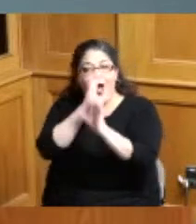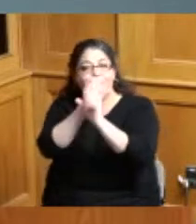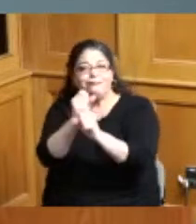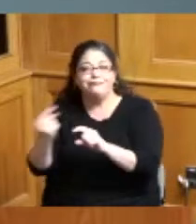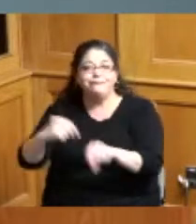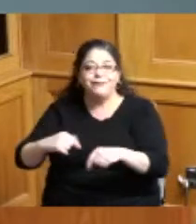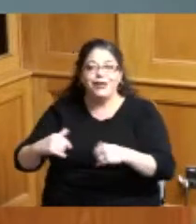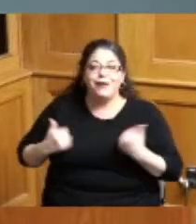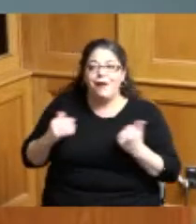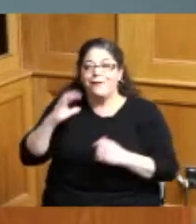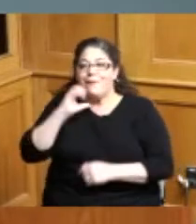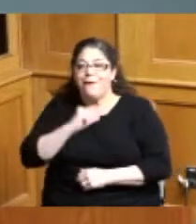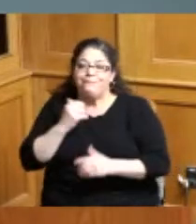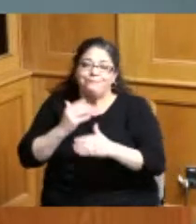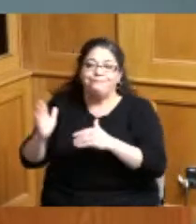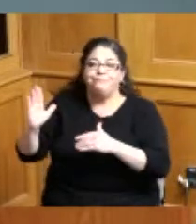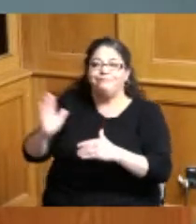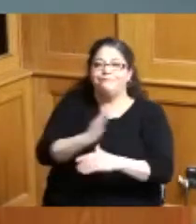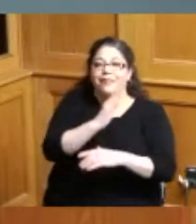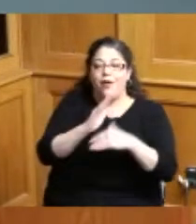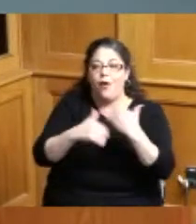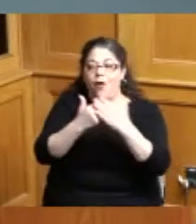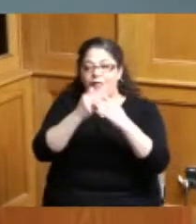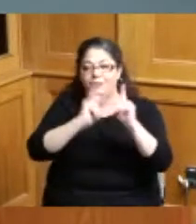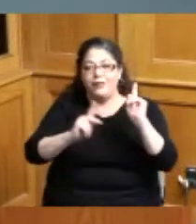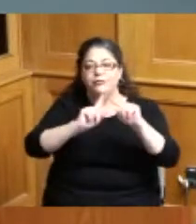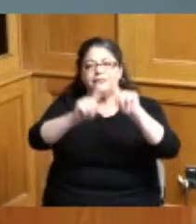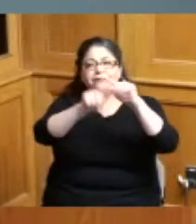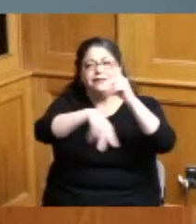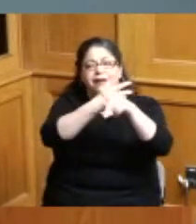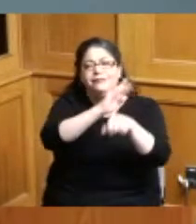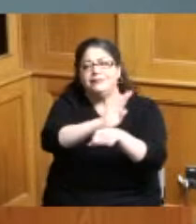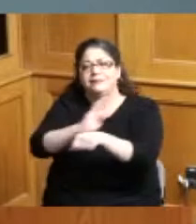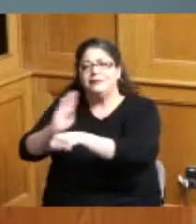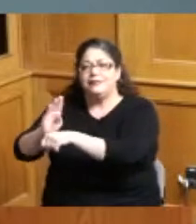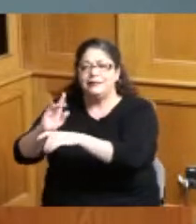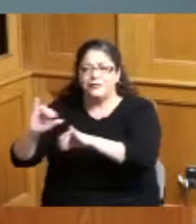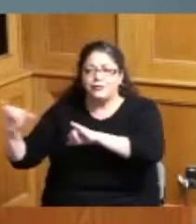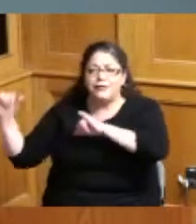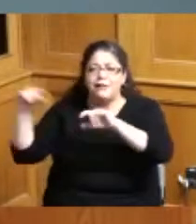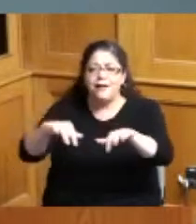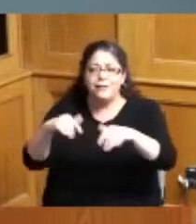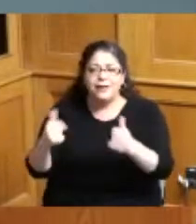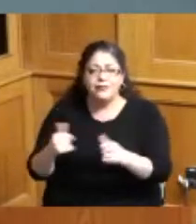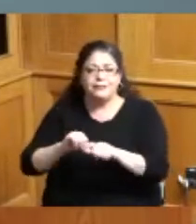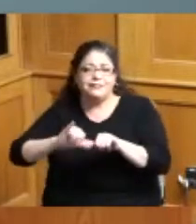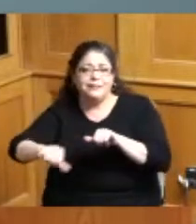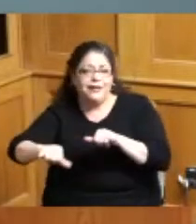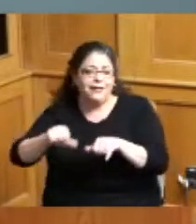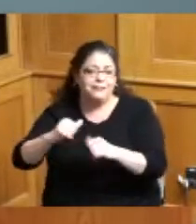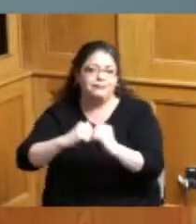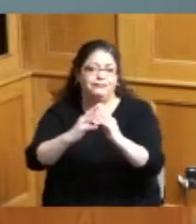no in every profession and to not only come here but but stay here so it was a great annual meeting